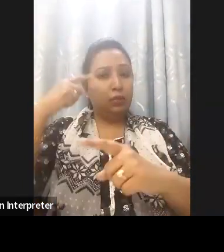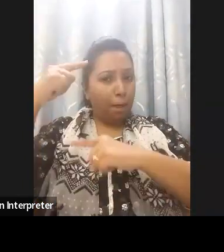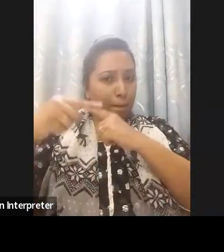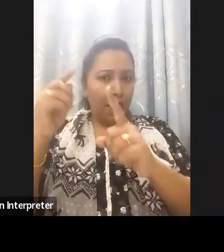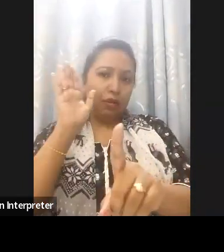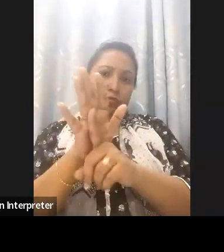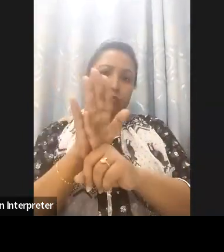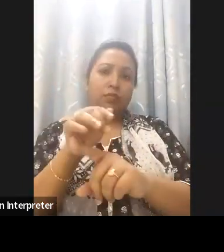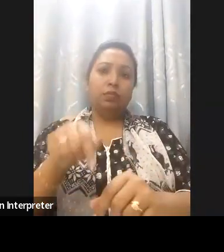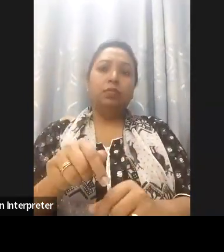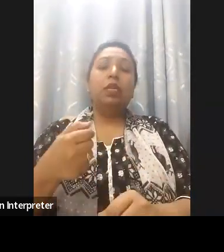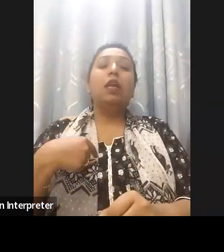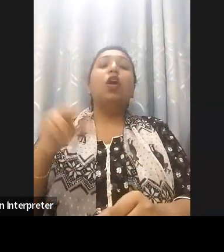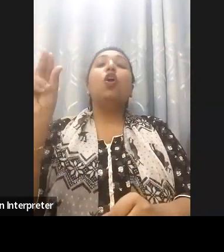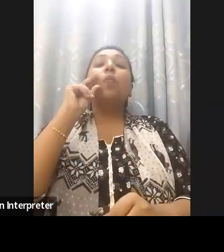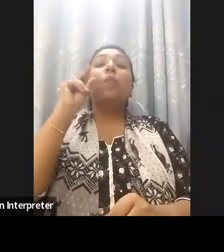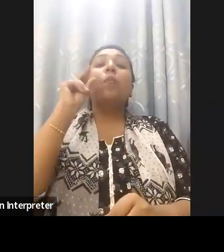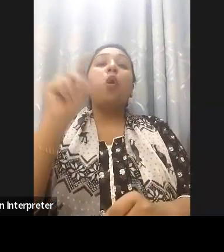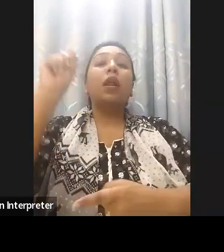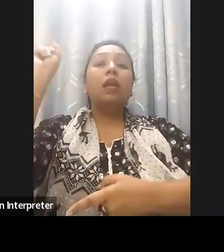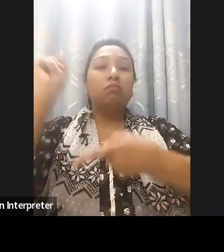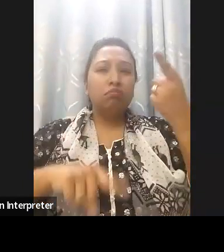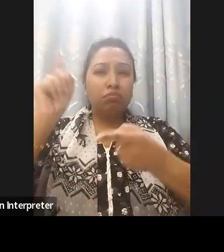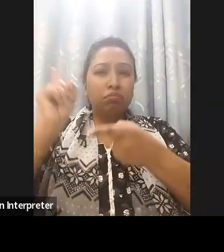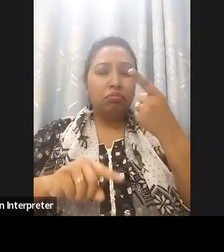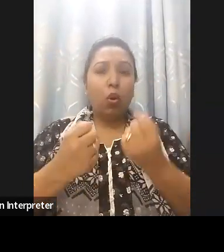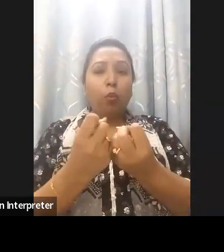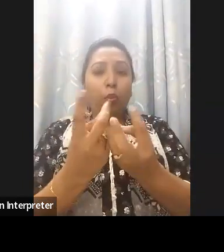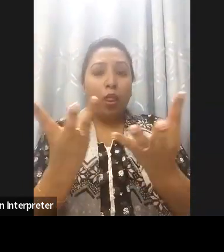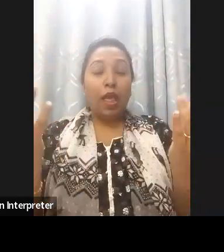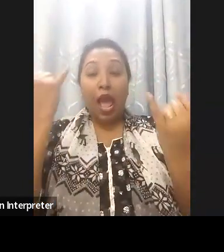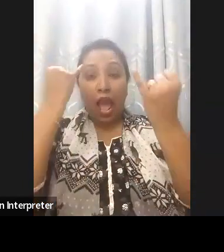competition. For smart campus disability inclusion will be a Cornerstone of the design.